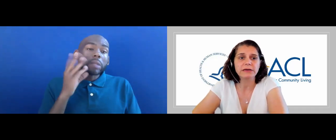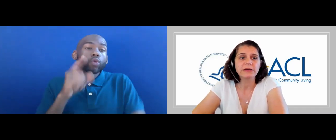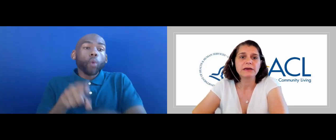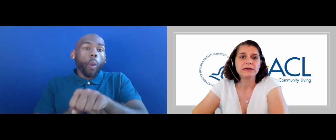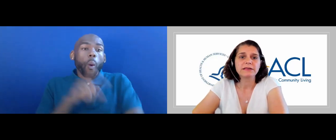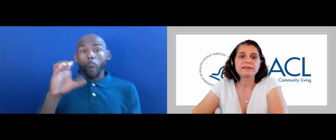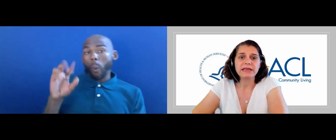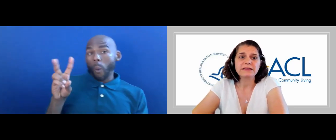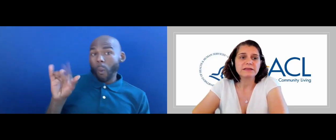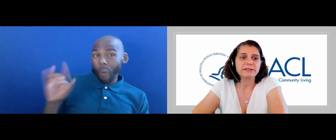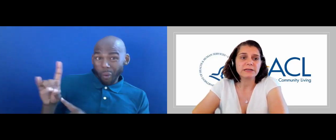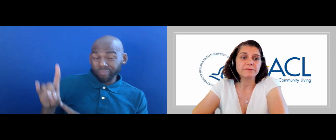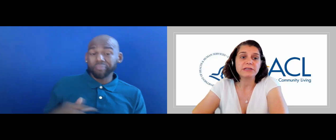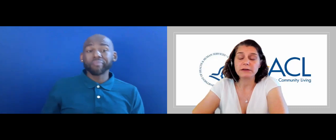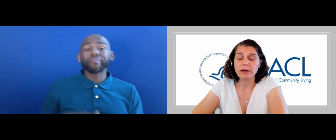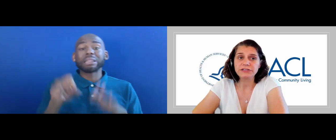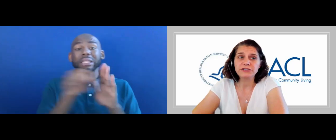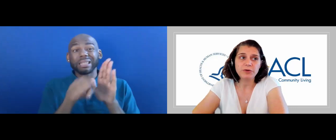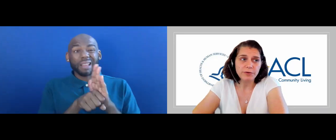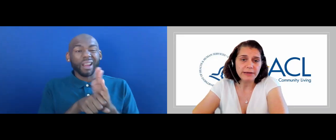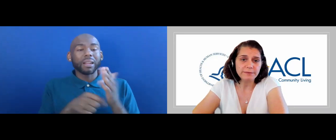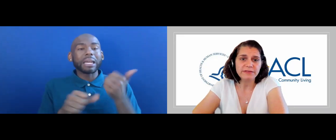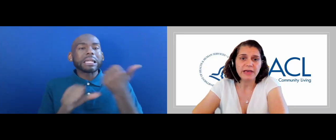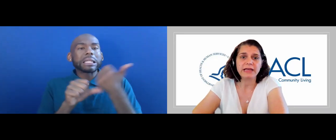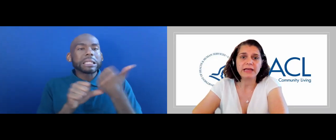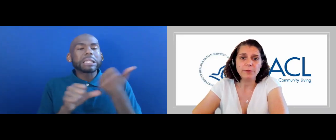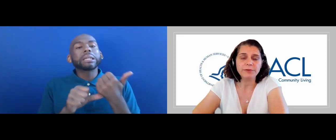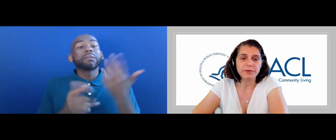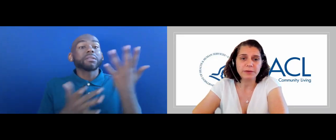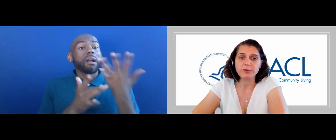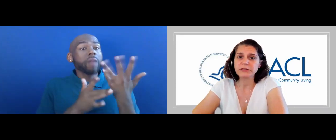THE STATE ASSISTIVE TECHNOLOGY PROGRAMS THAT CAN HELP PEOPLE